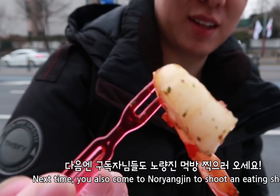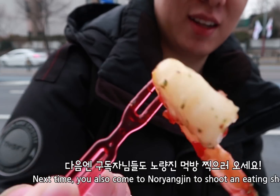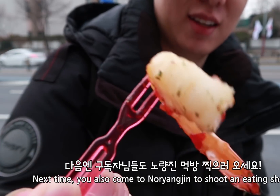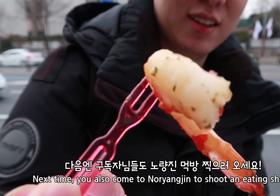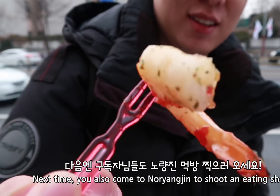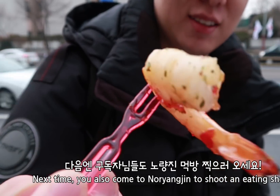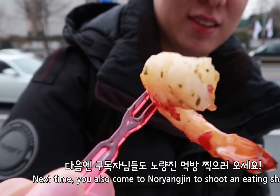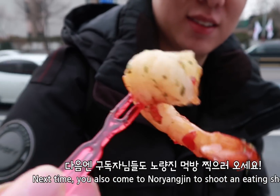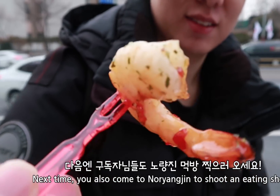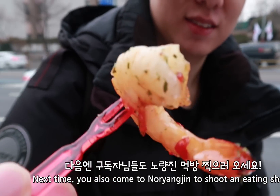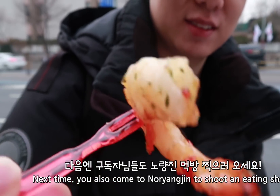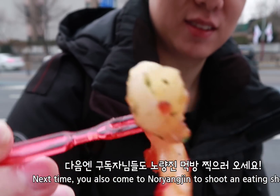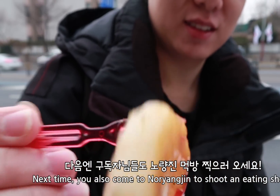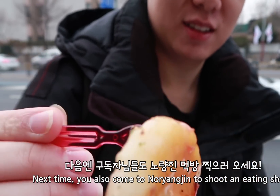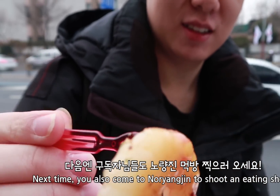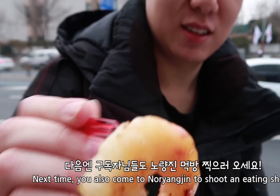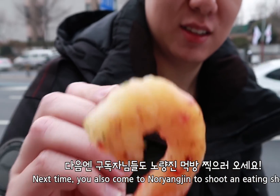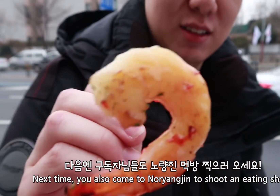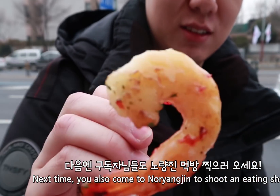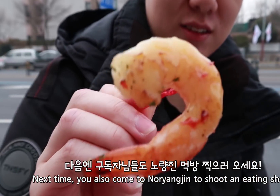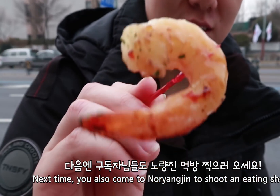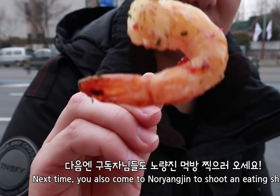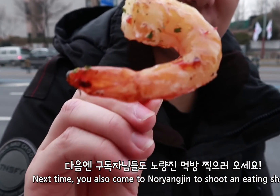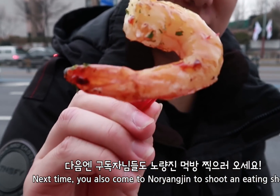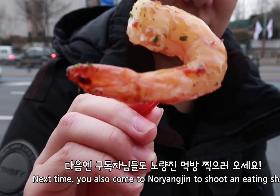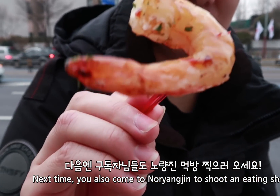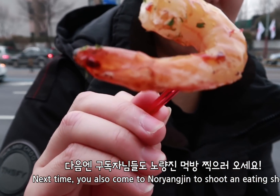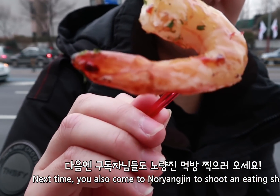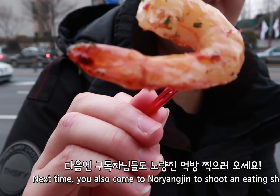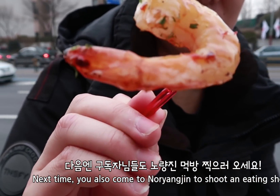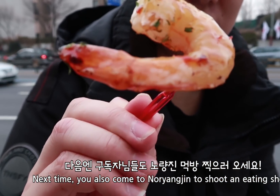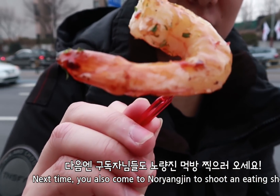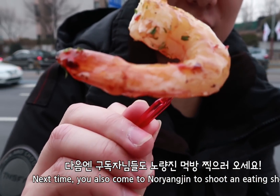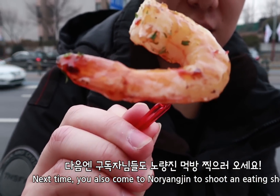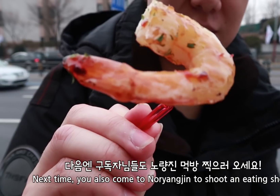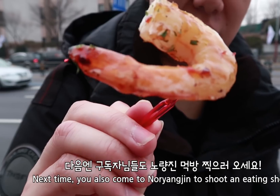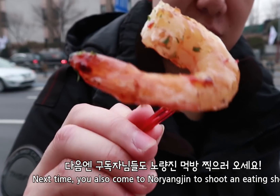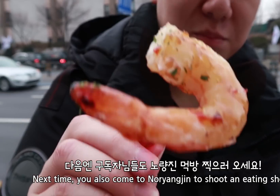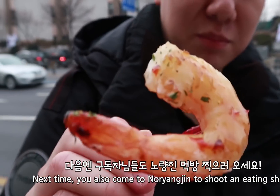Next time, you also come to Noryangjin to shoot an eating show!